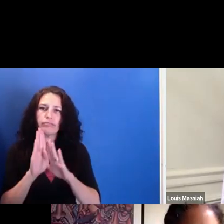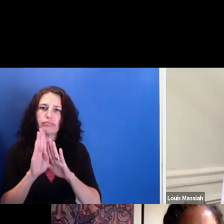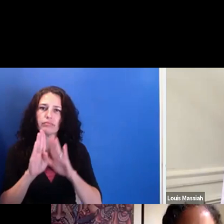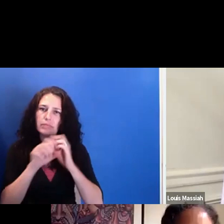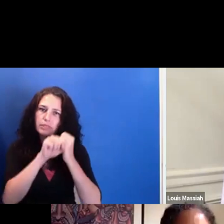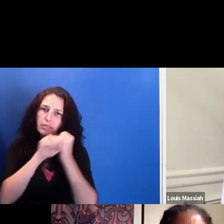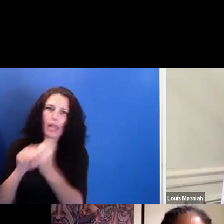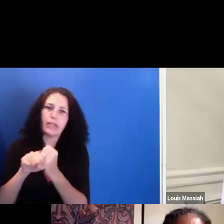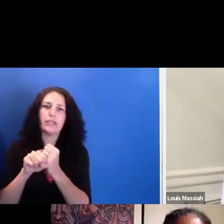Sure.